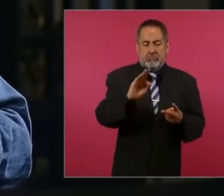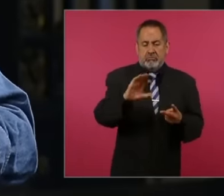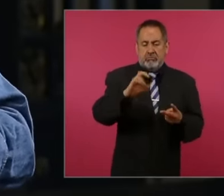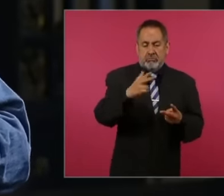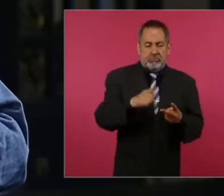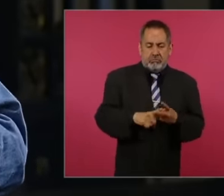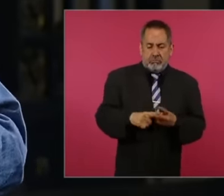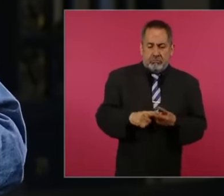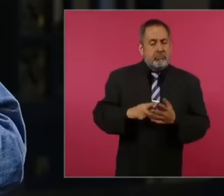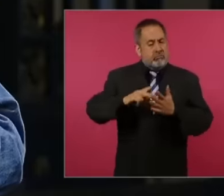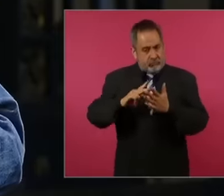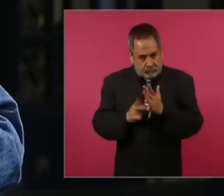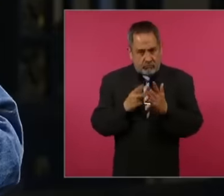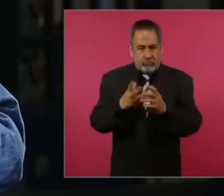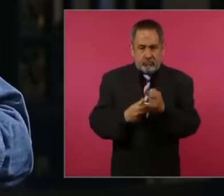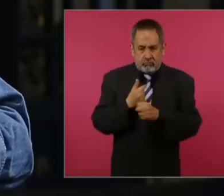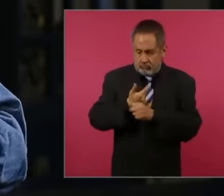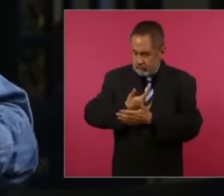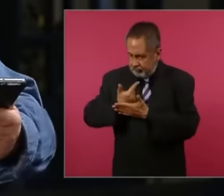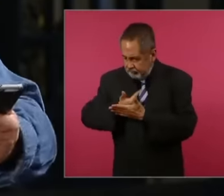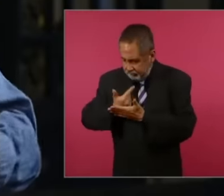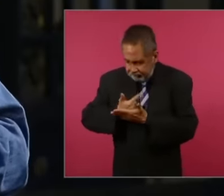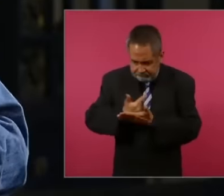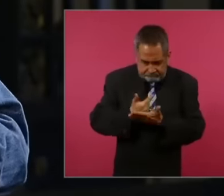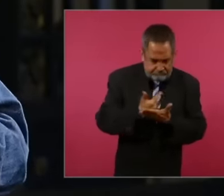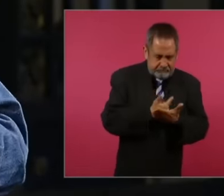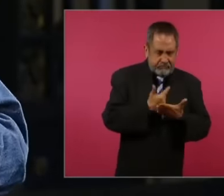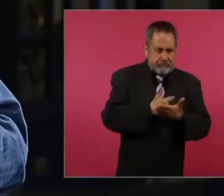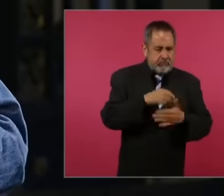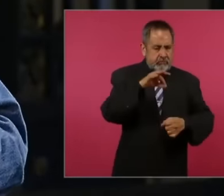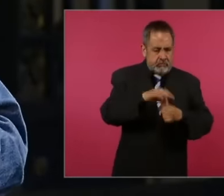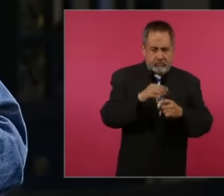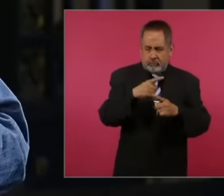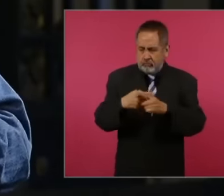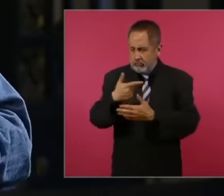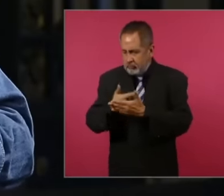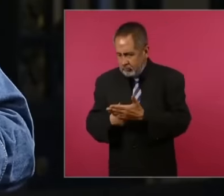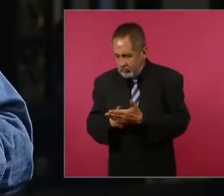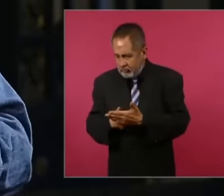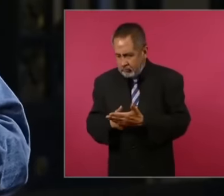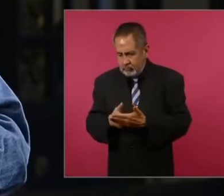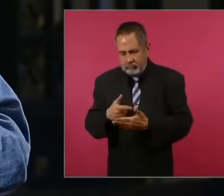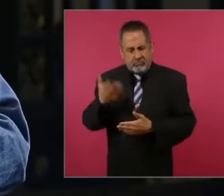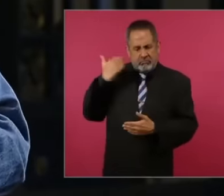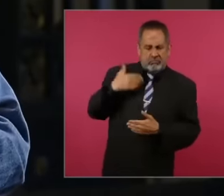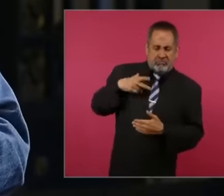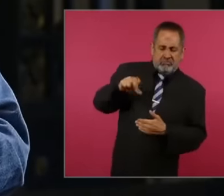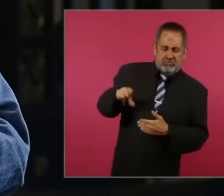vote-by-vote count done, box by box, and now, curiously, they did it. They ask, no, to ask you